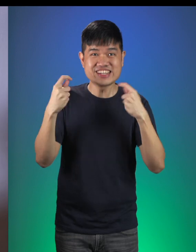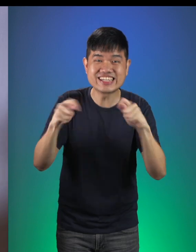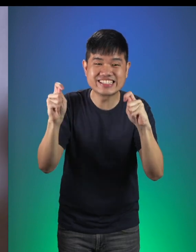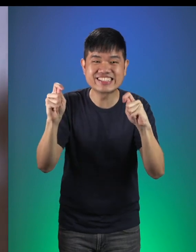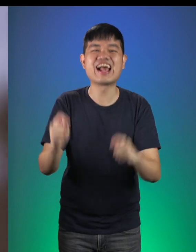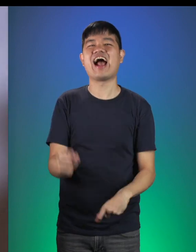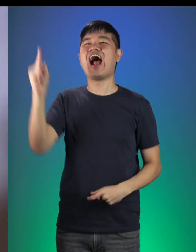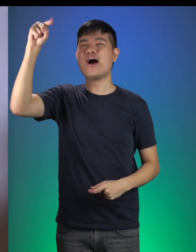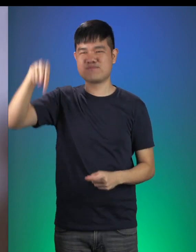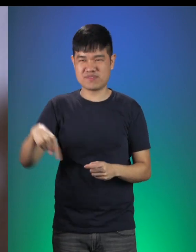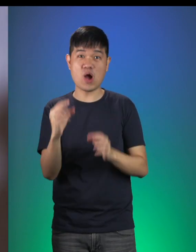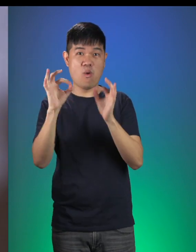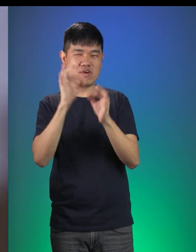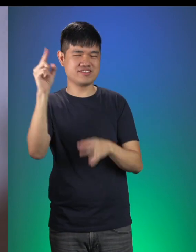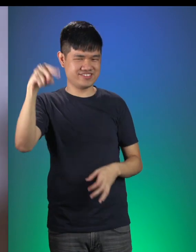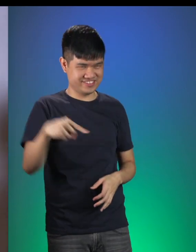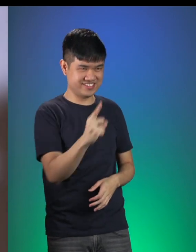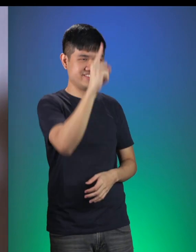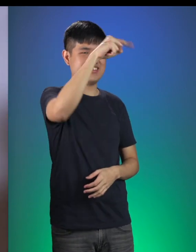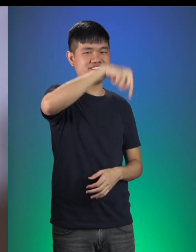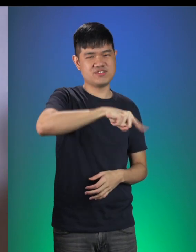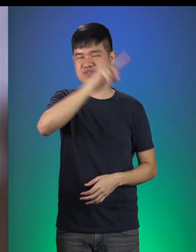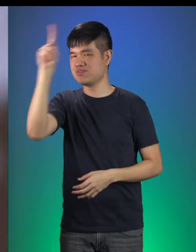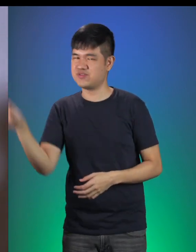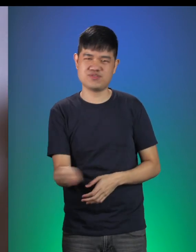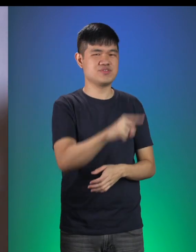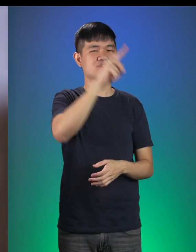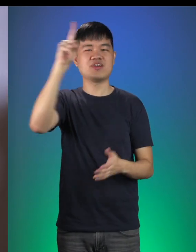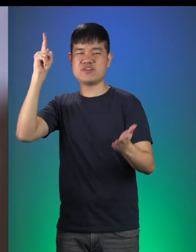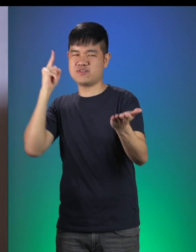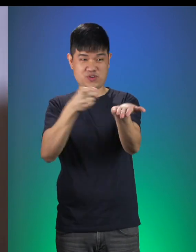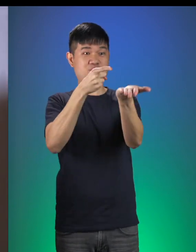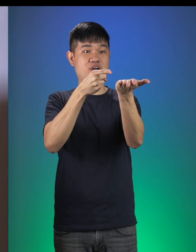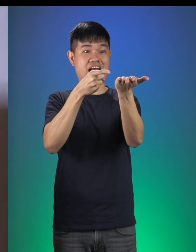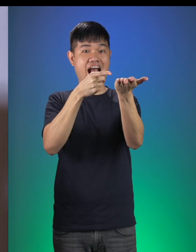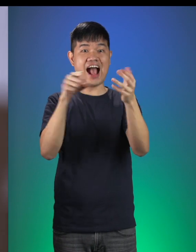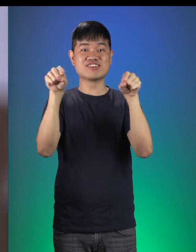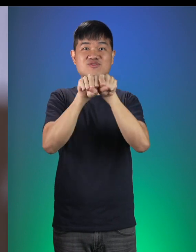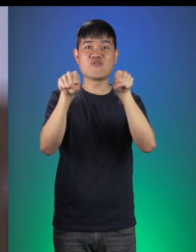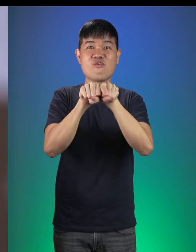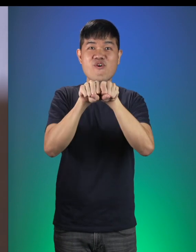“Stitch and Sew, Stitch and Sew, now a brand new shoe to show! Tada!”